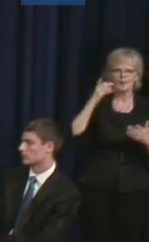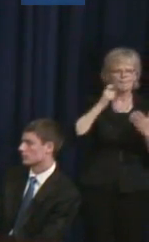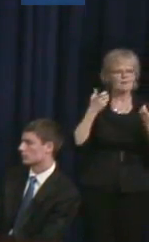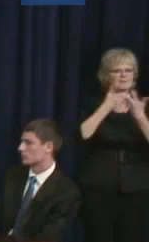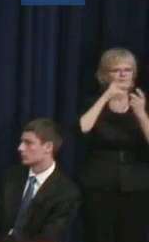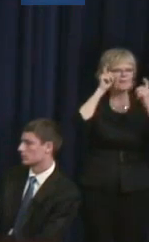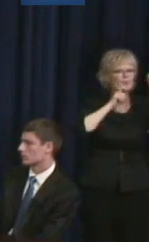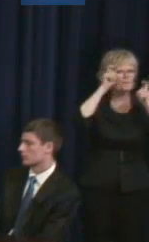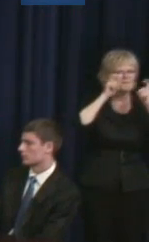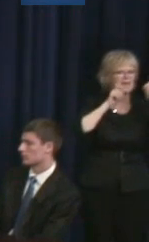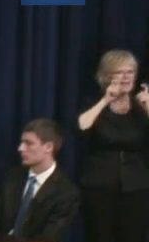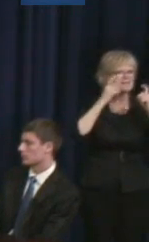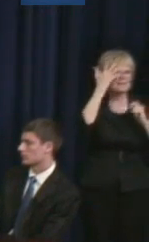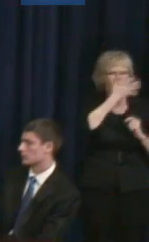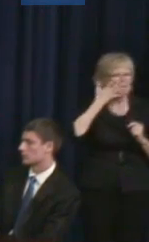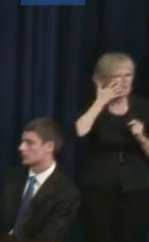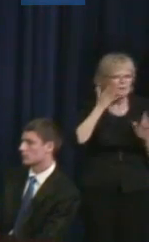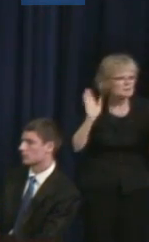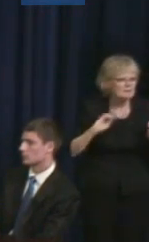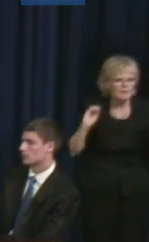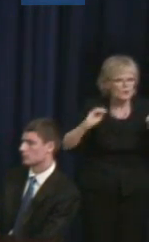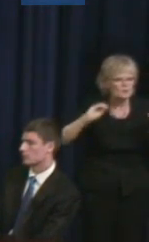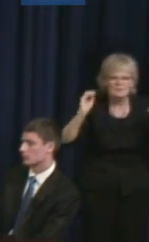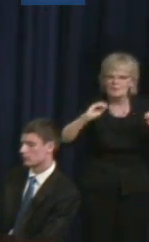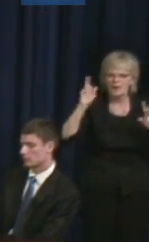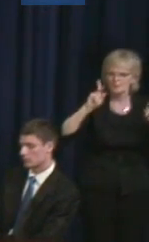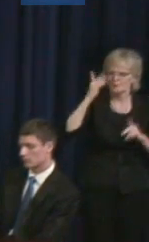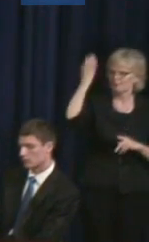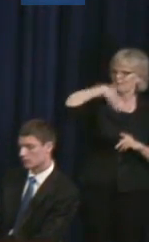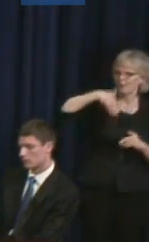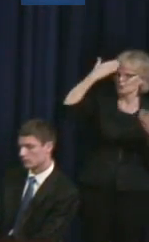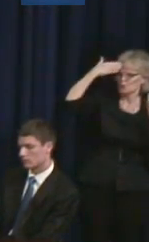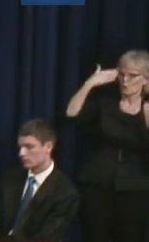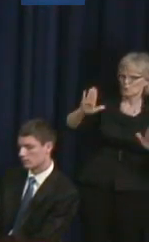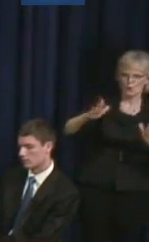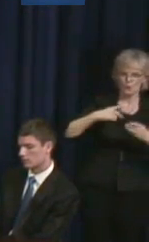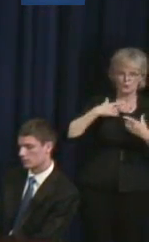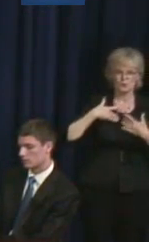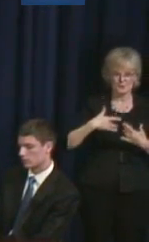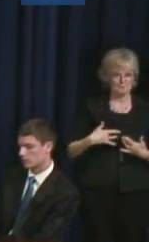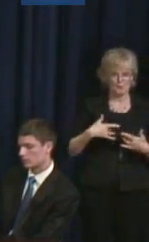certain appearance I think, and so, trying to remove the stigma when it comes to that.